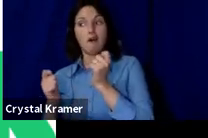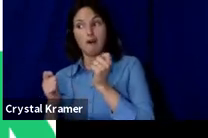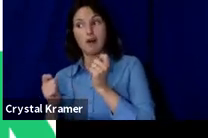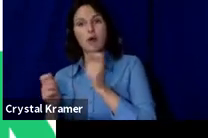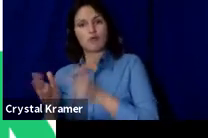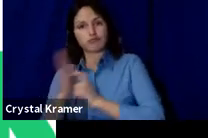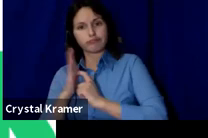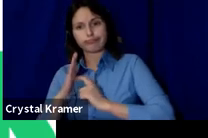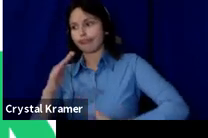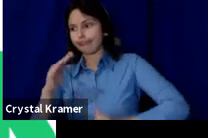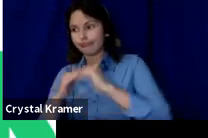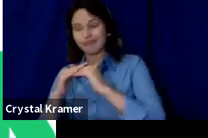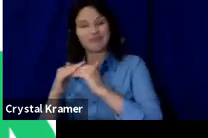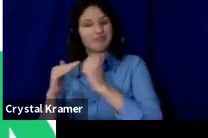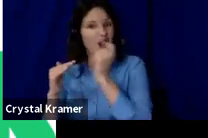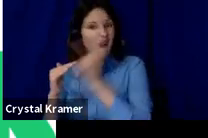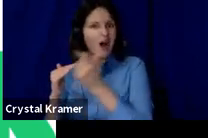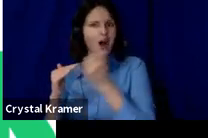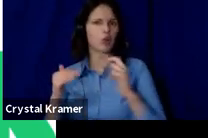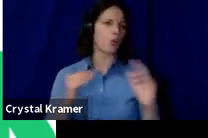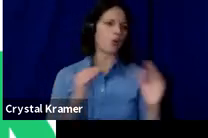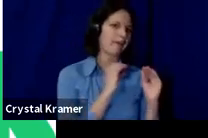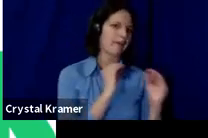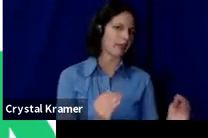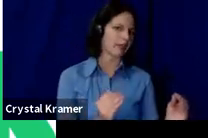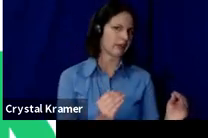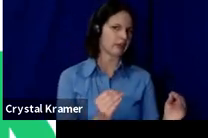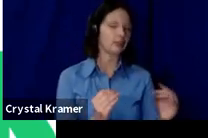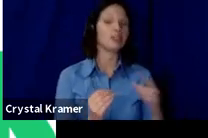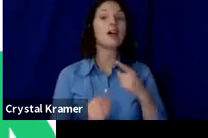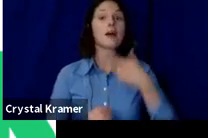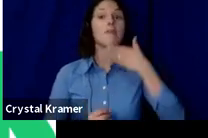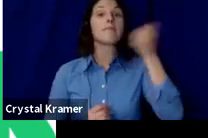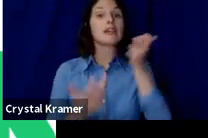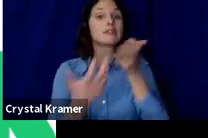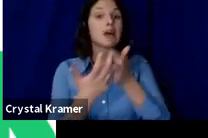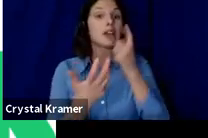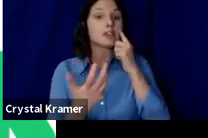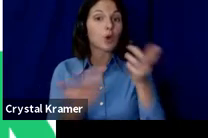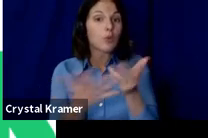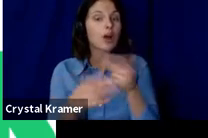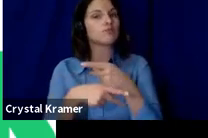This is ideal if you're looking to launch a product, so if you need to see if there